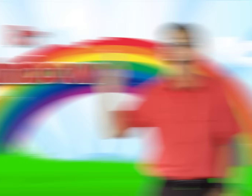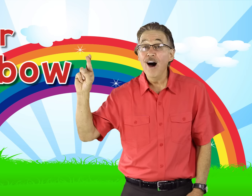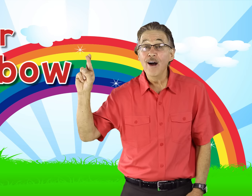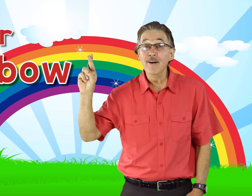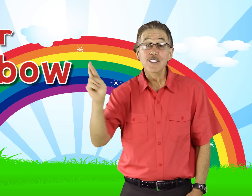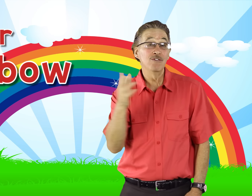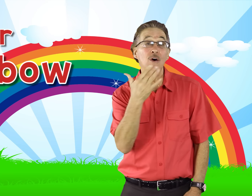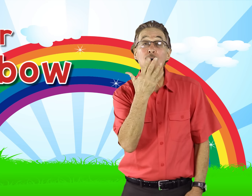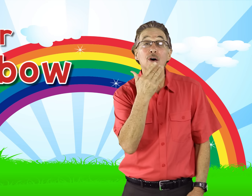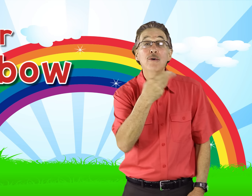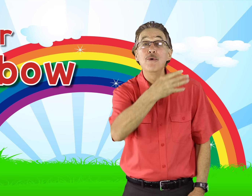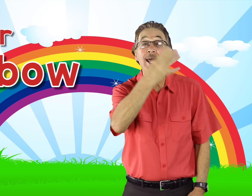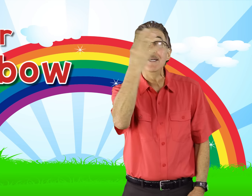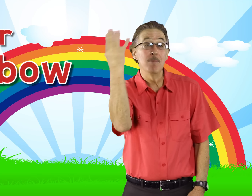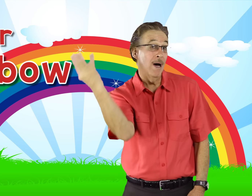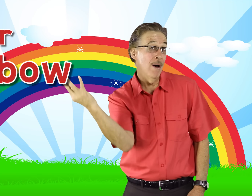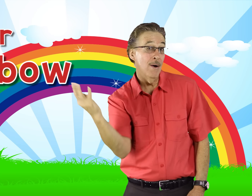R is for rainbow